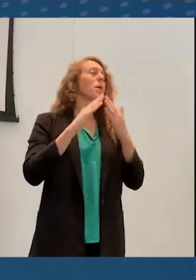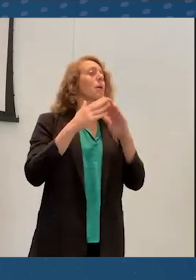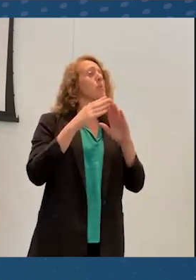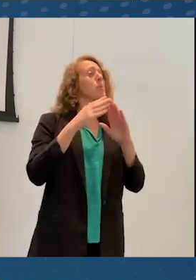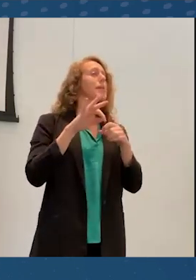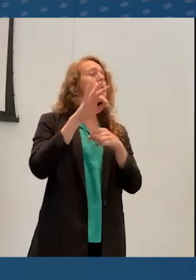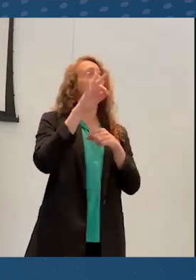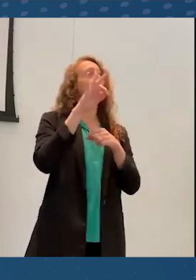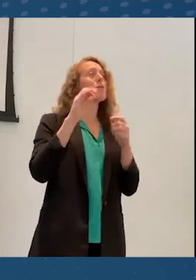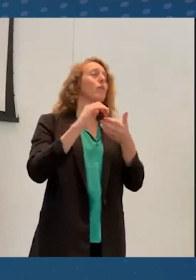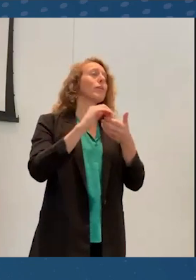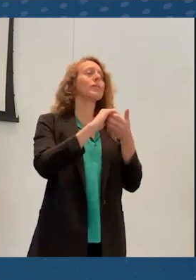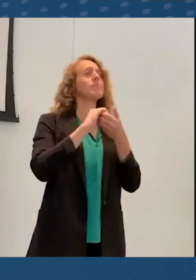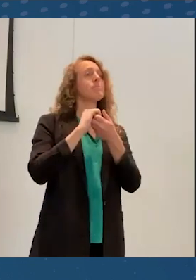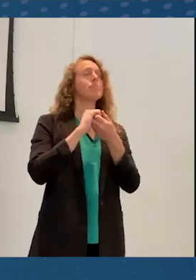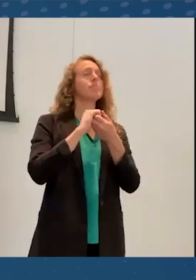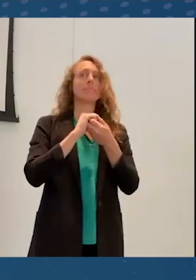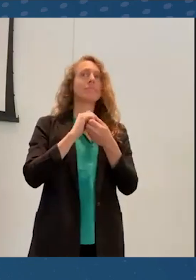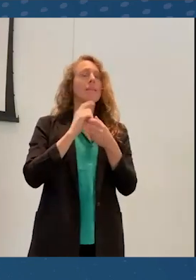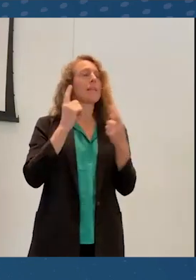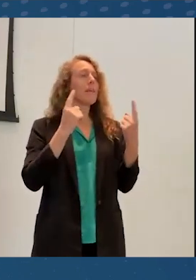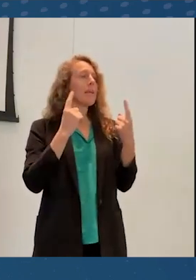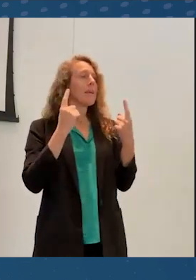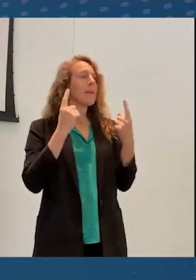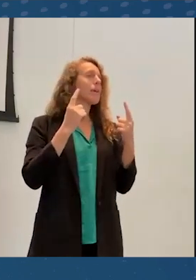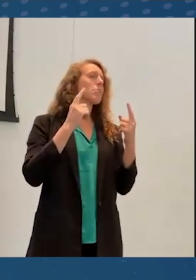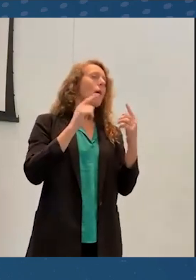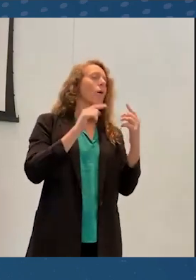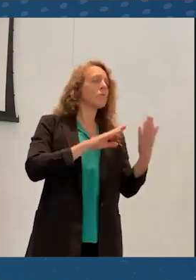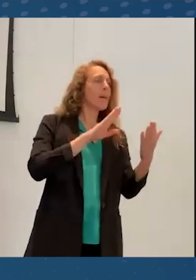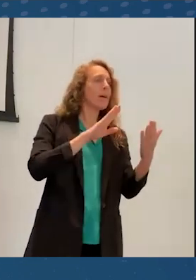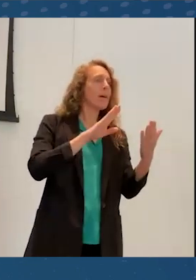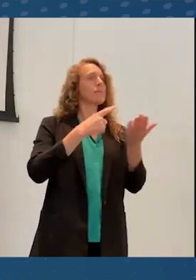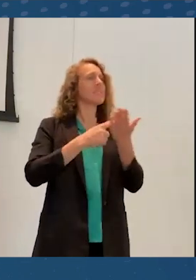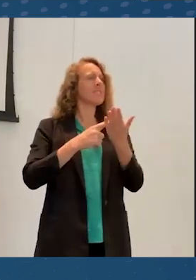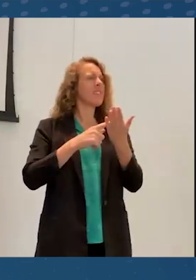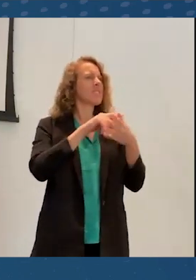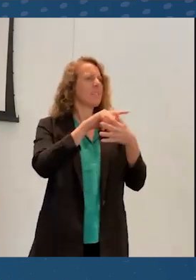and thinking and addressing these issues.